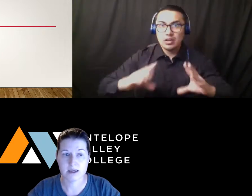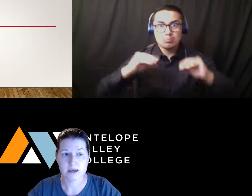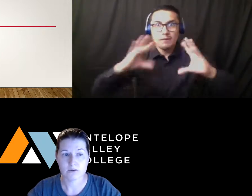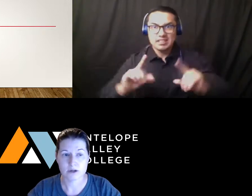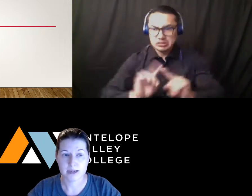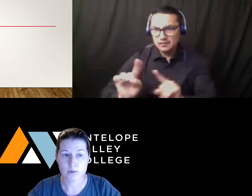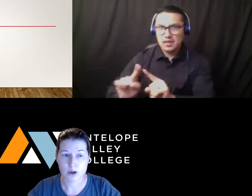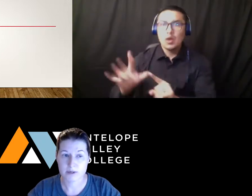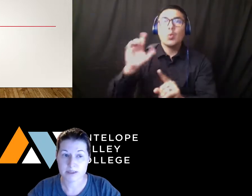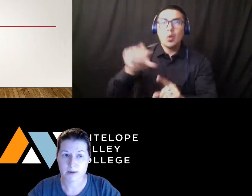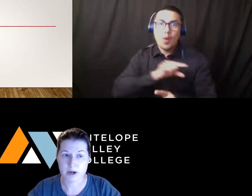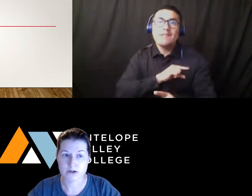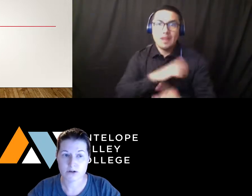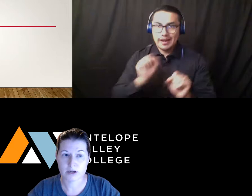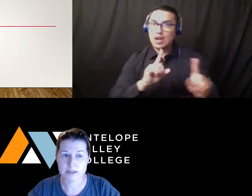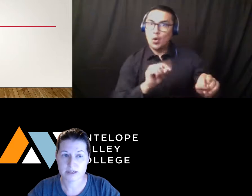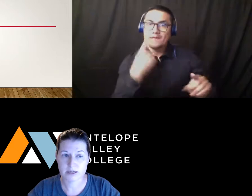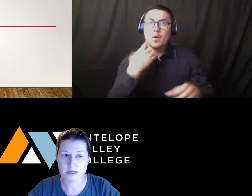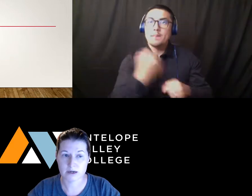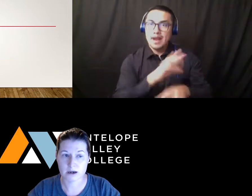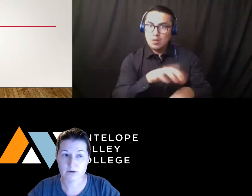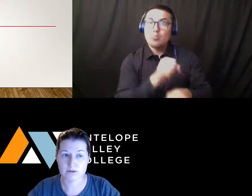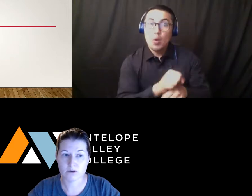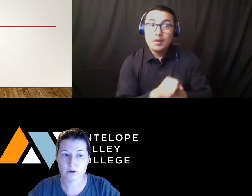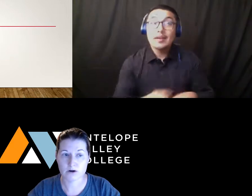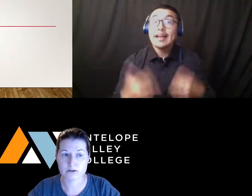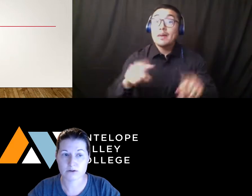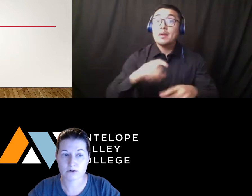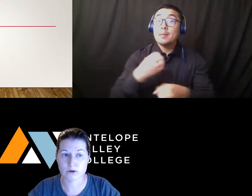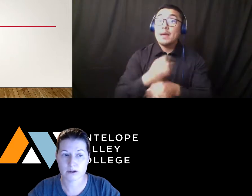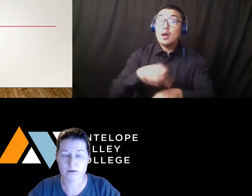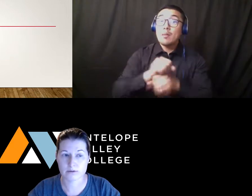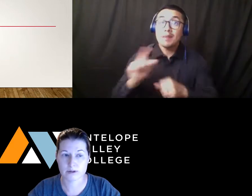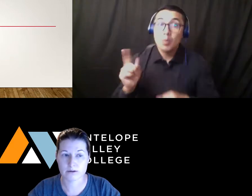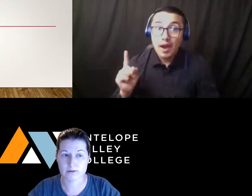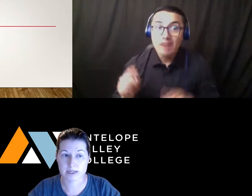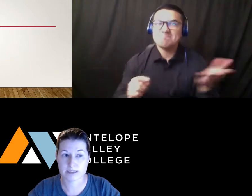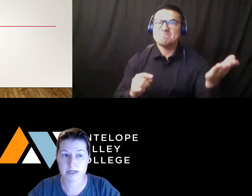We can make appointments at myturn.ca.gov. We are also uh, vaccinating